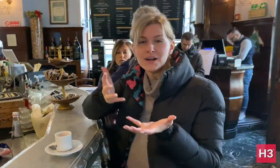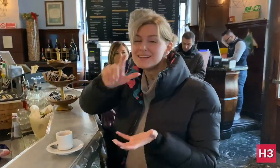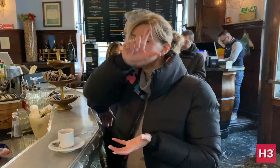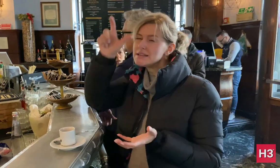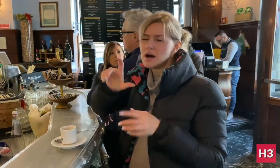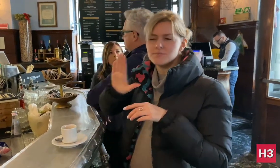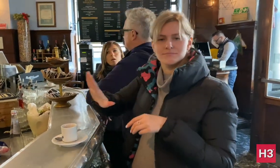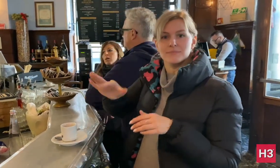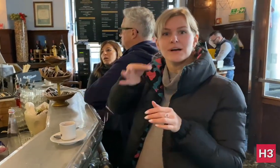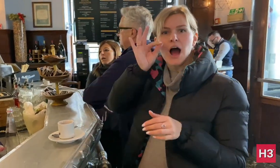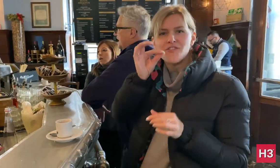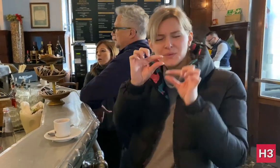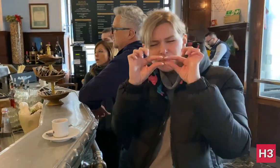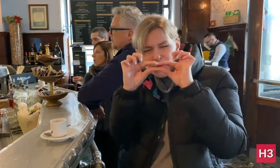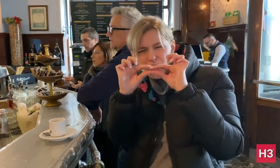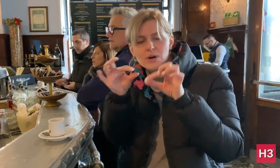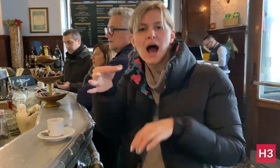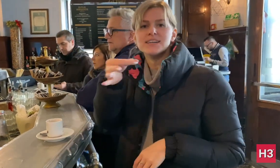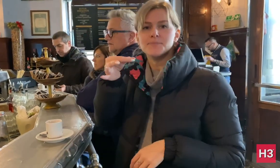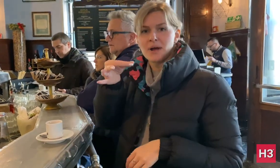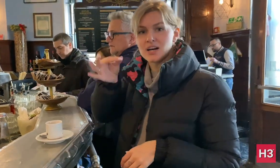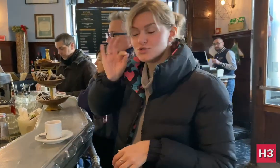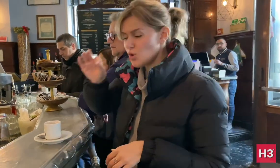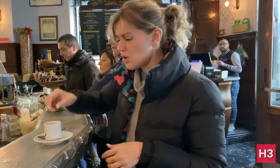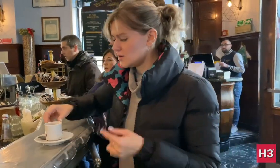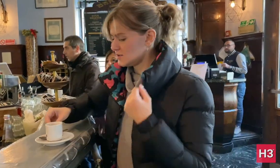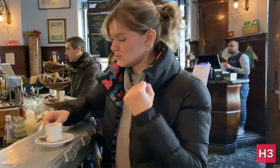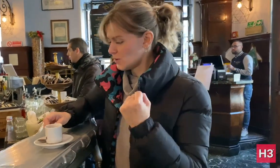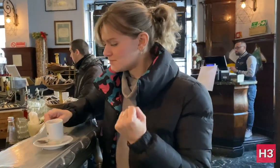This espresso is Italy's strongest brew. It's also very small!